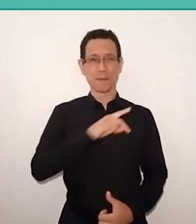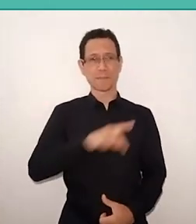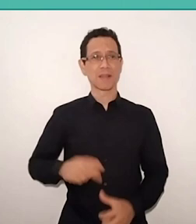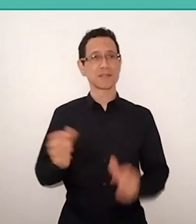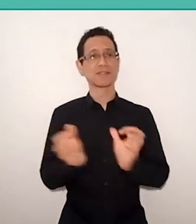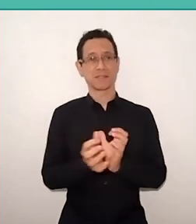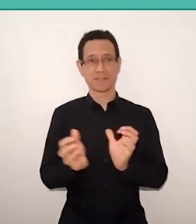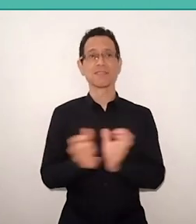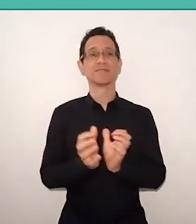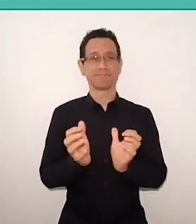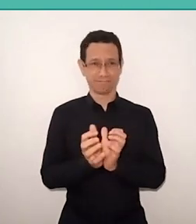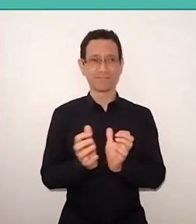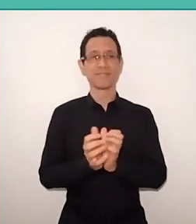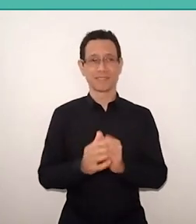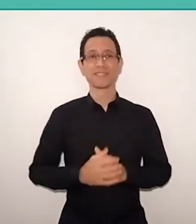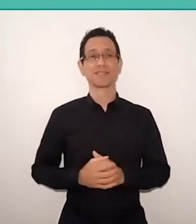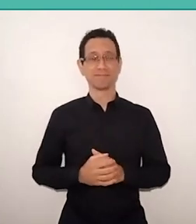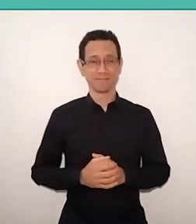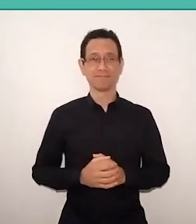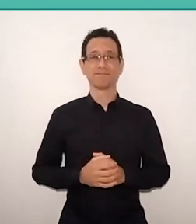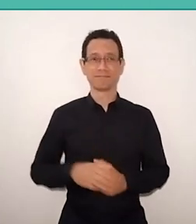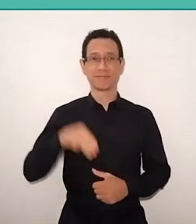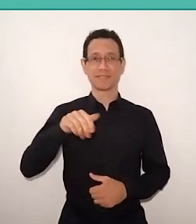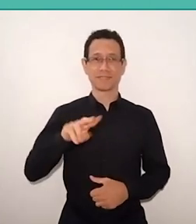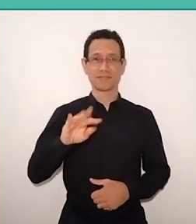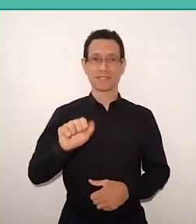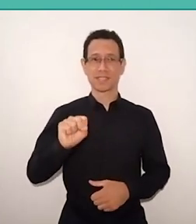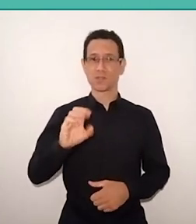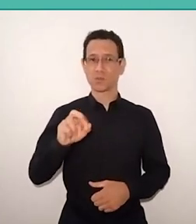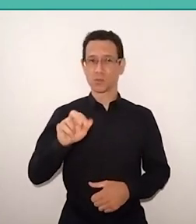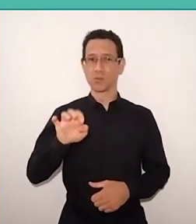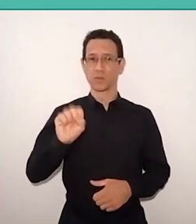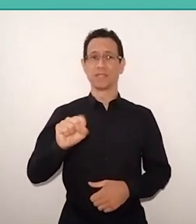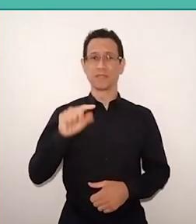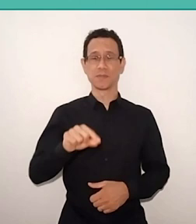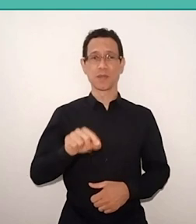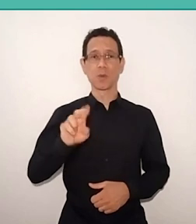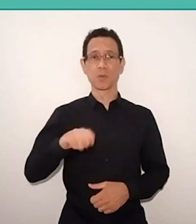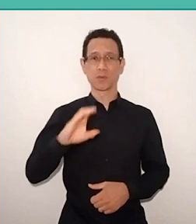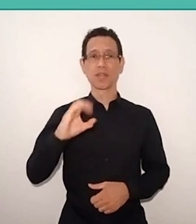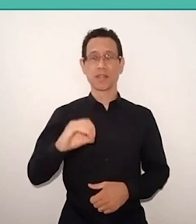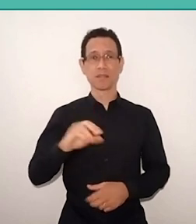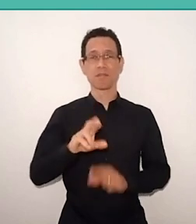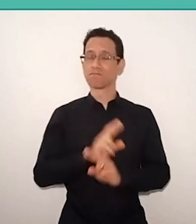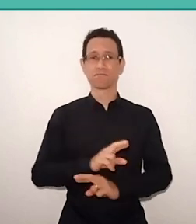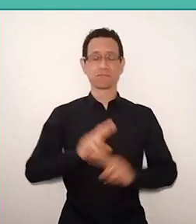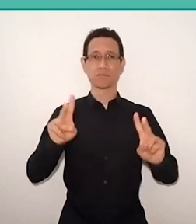Magda Soares wrote a text, at the request of UNESCO, about the difference between teach to read and literacy.